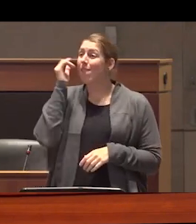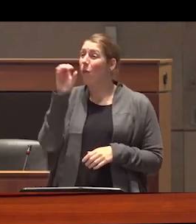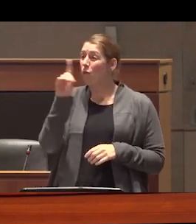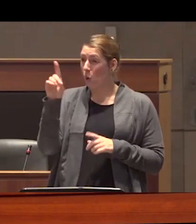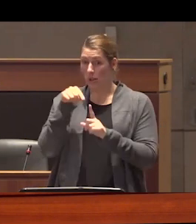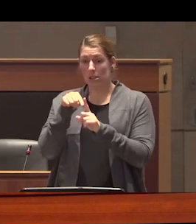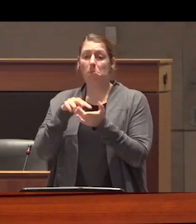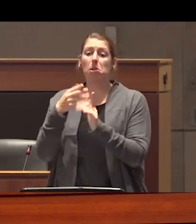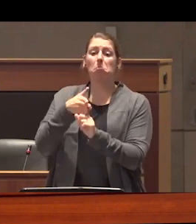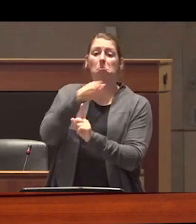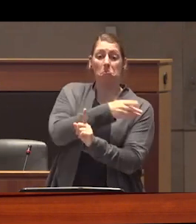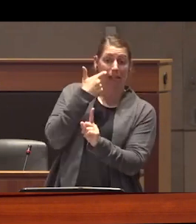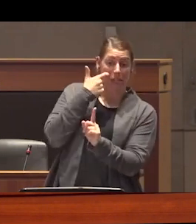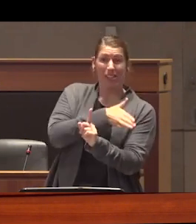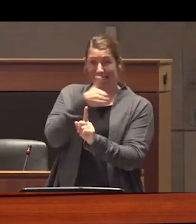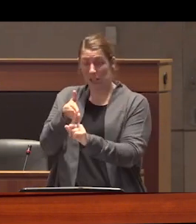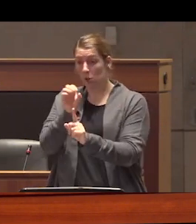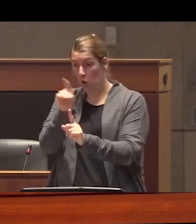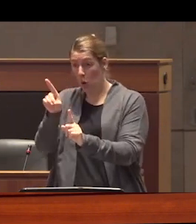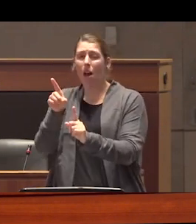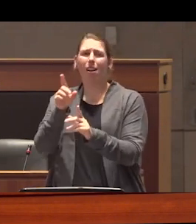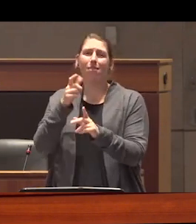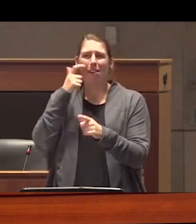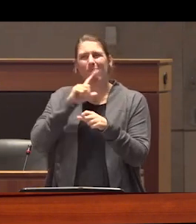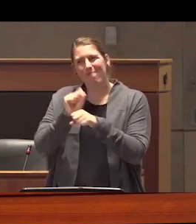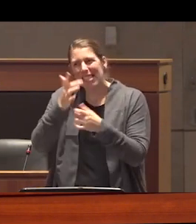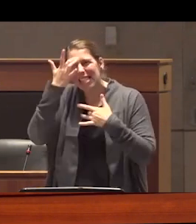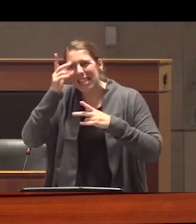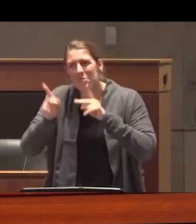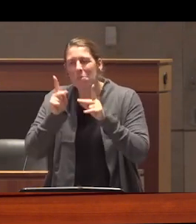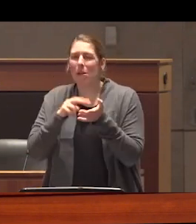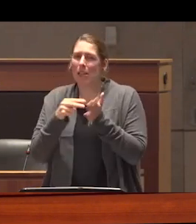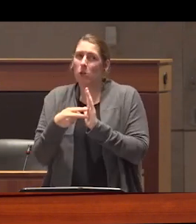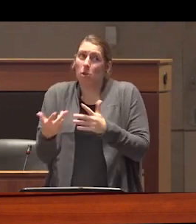product of addiction and if addicts are just sick people we get to avoid difficult conversations